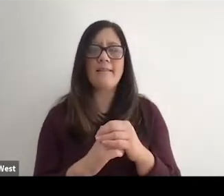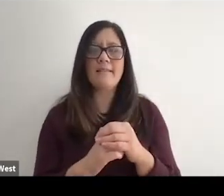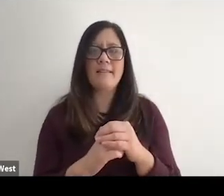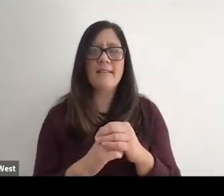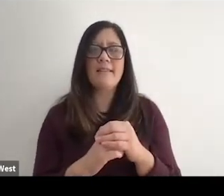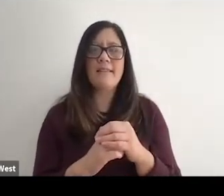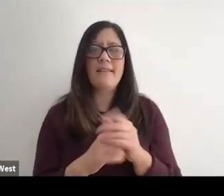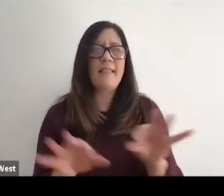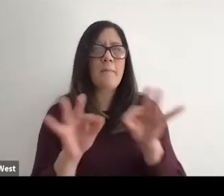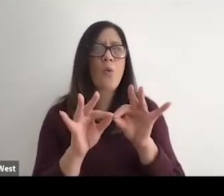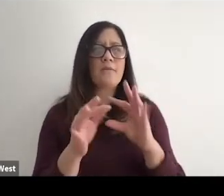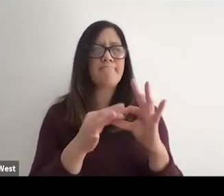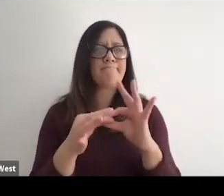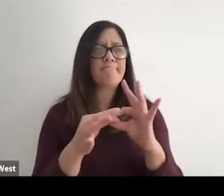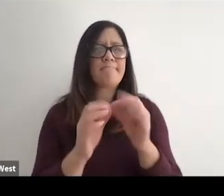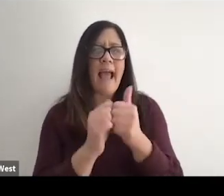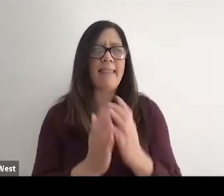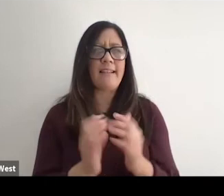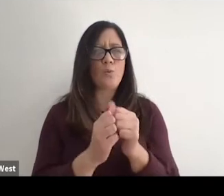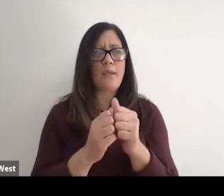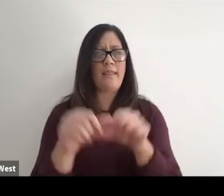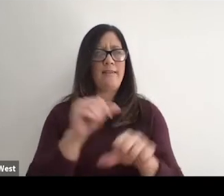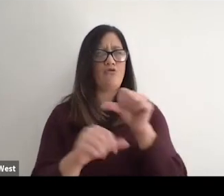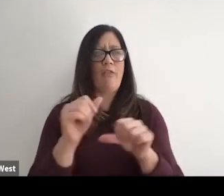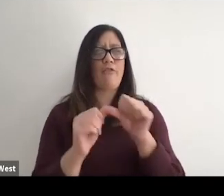athletes create with one another. Athletes disabilities create with one